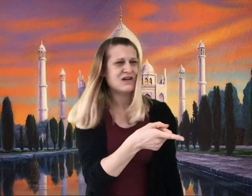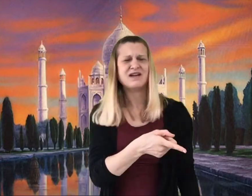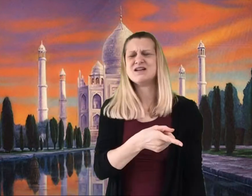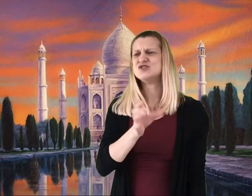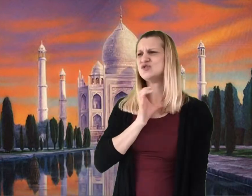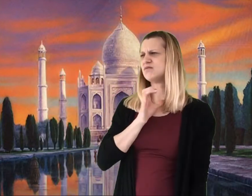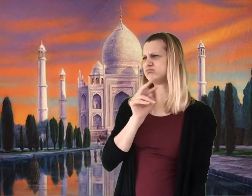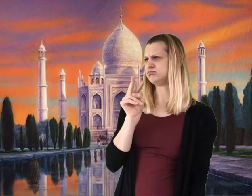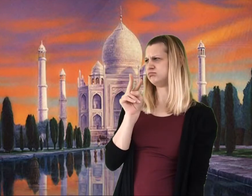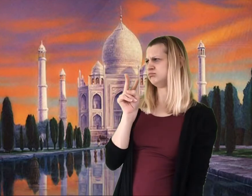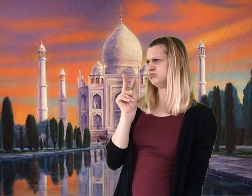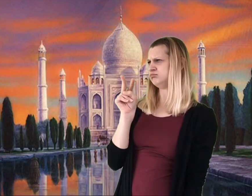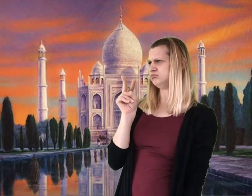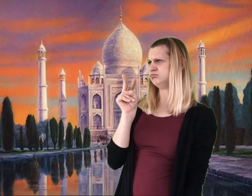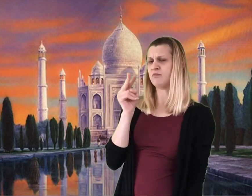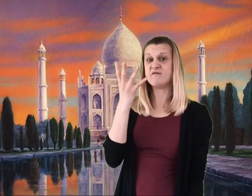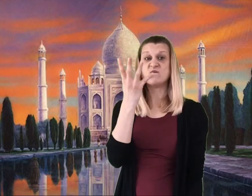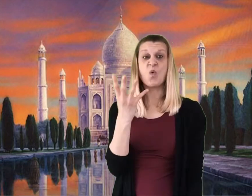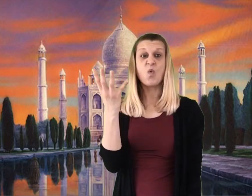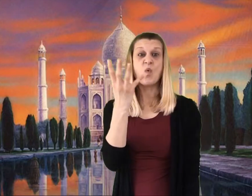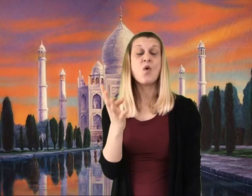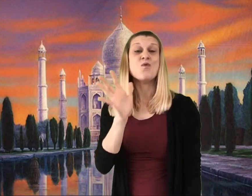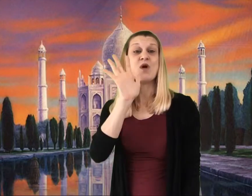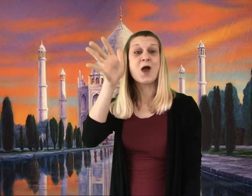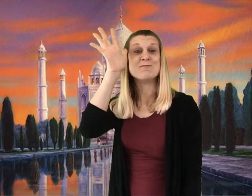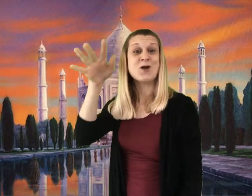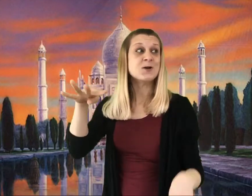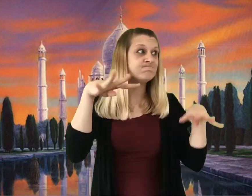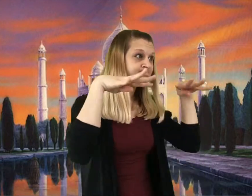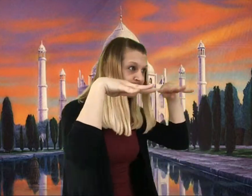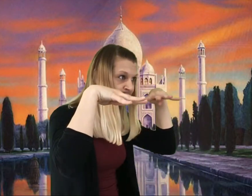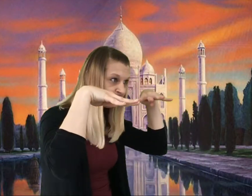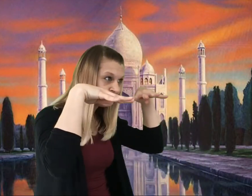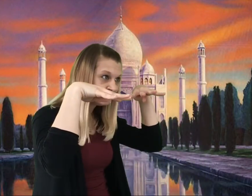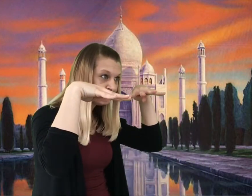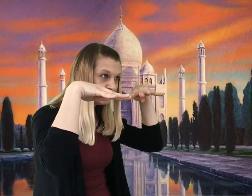Little Charlie looked slowly around at each of the four old faces, one after the other, and they all looked back at him.